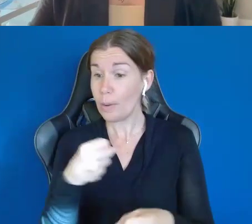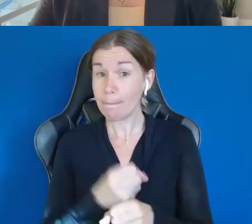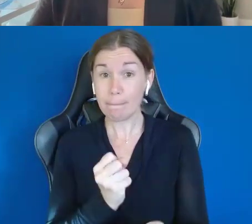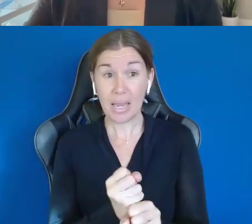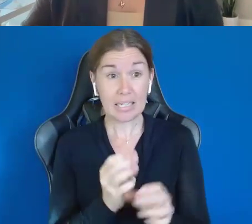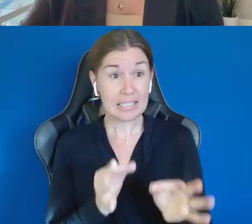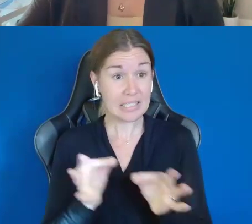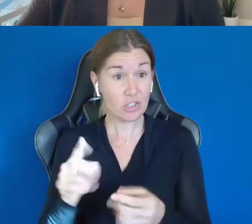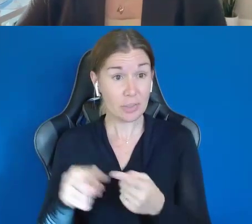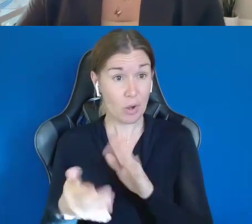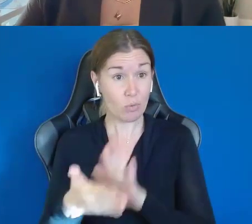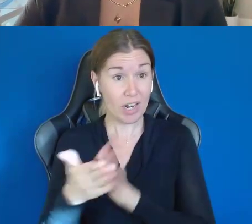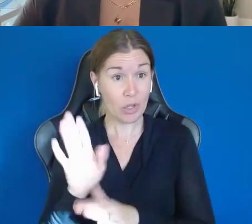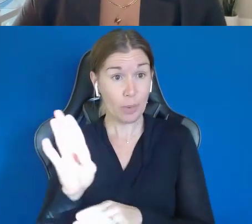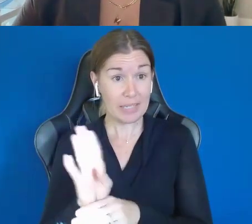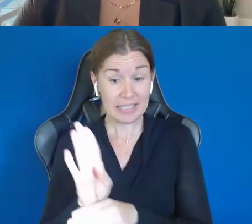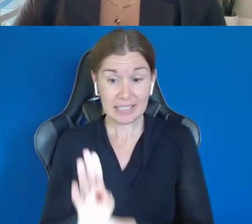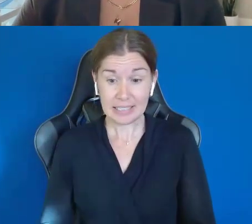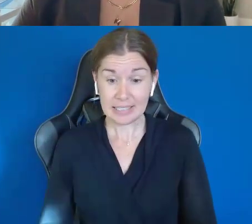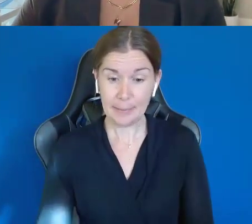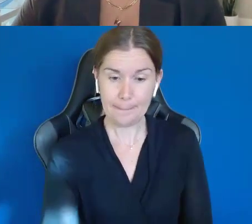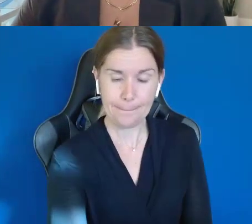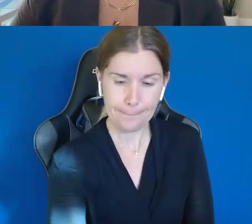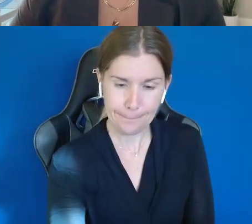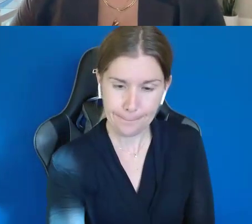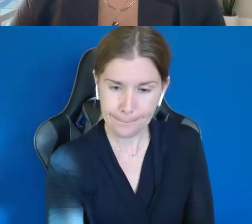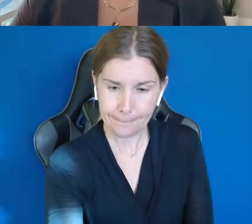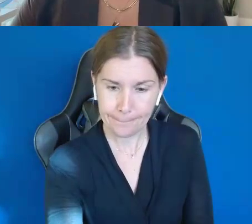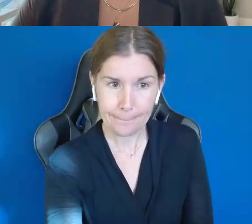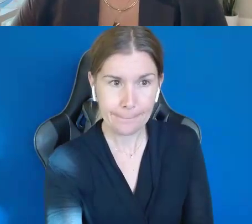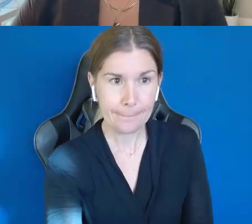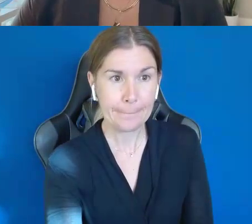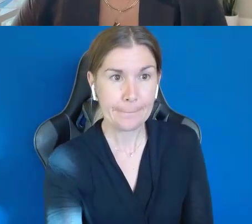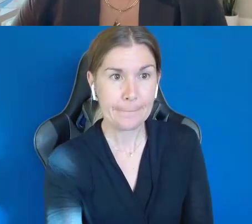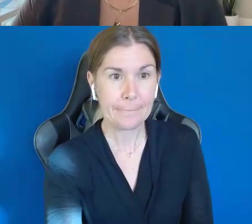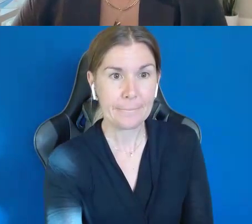about running your business?